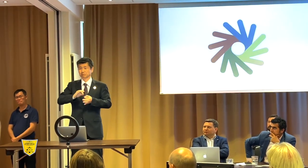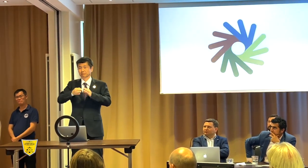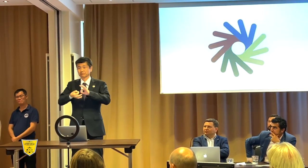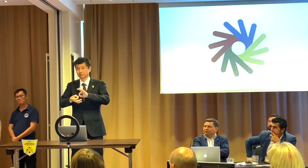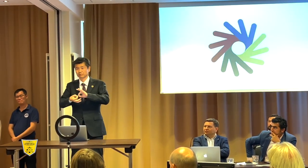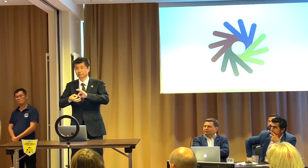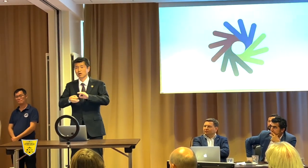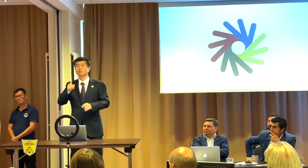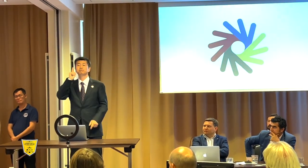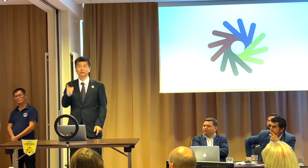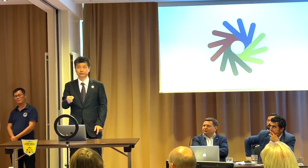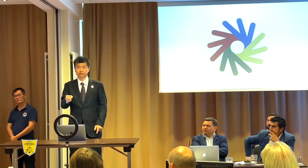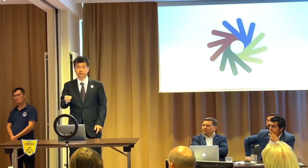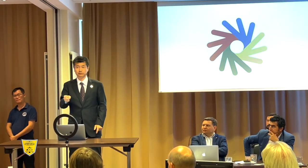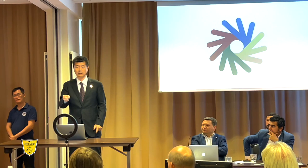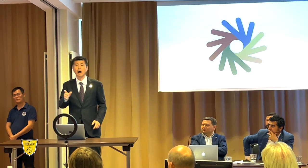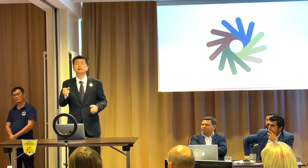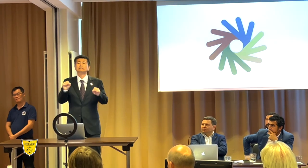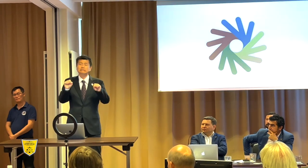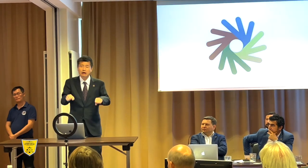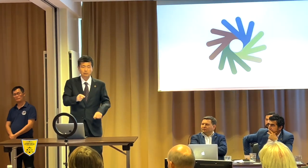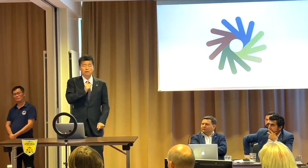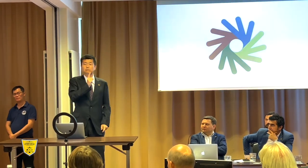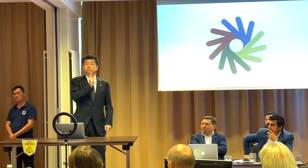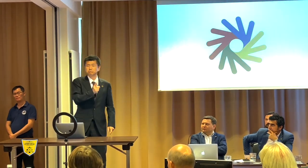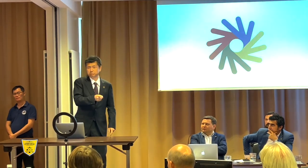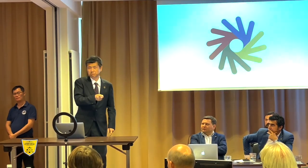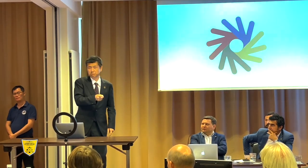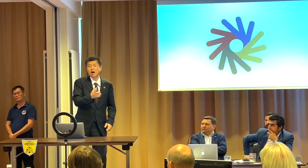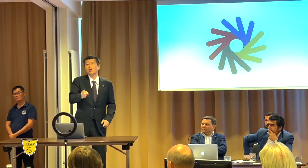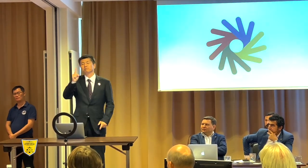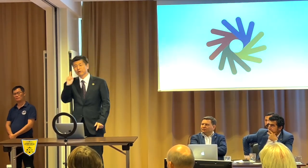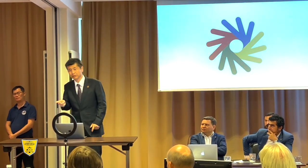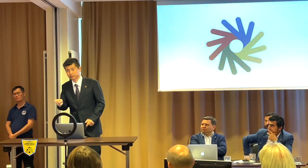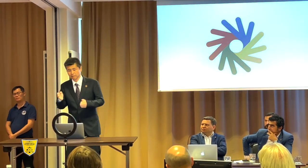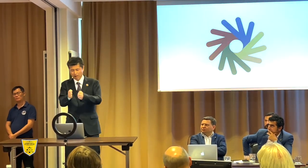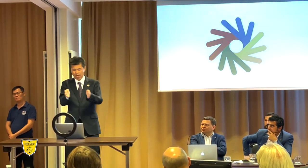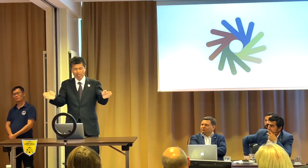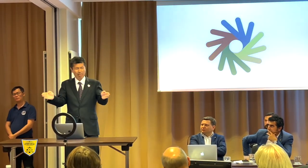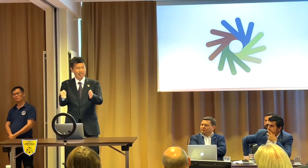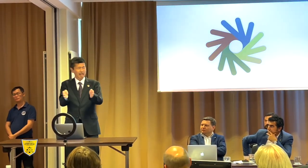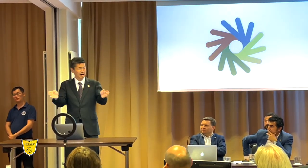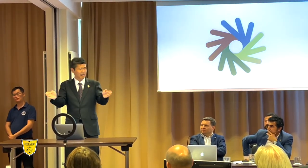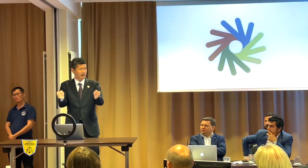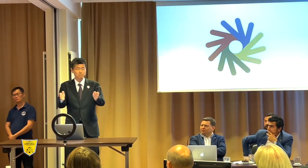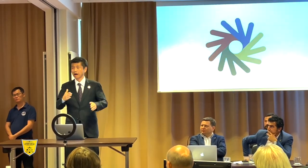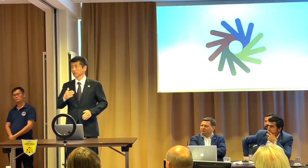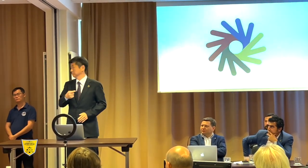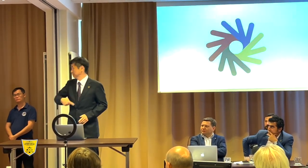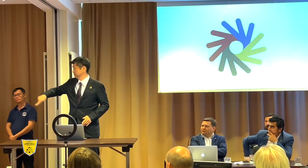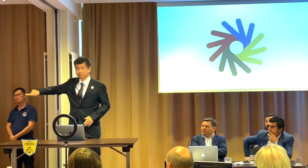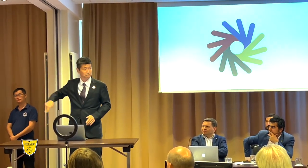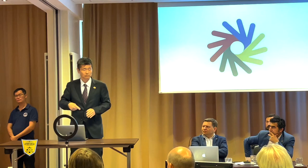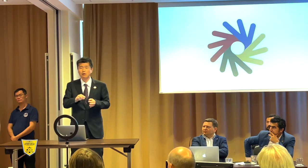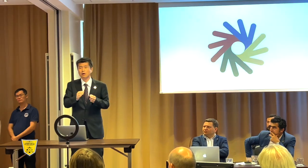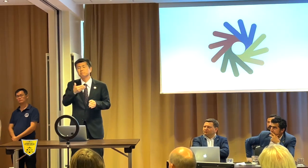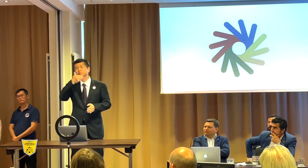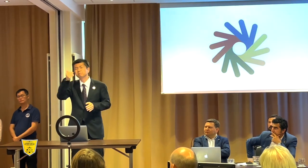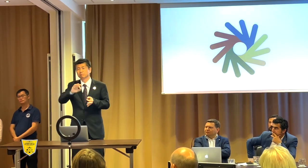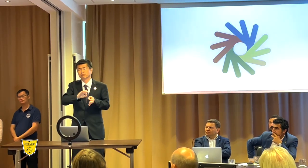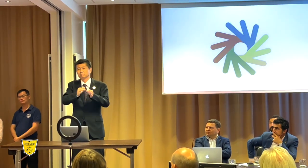must be either a do, or must do, so I would suggest that